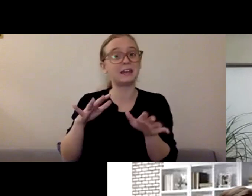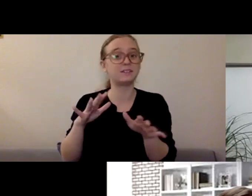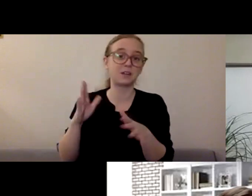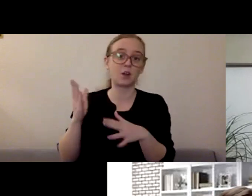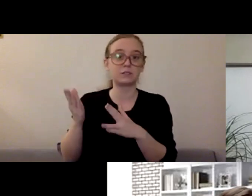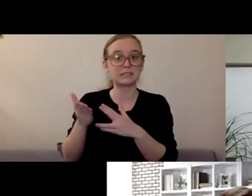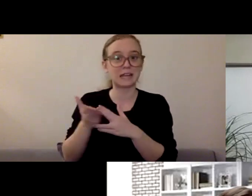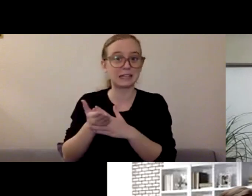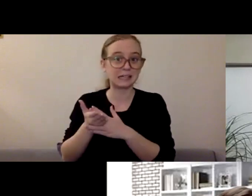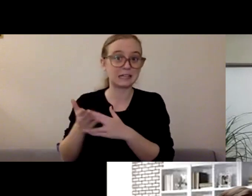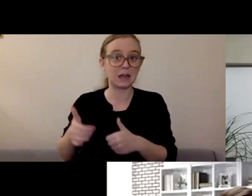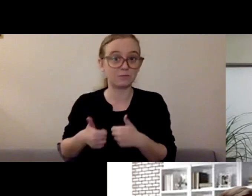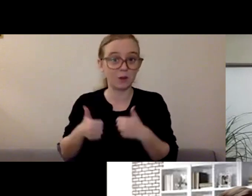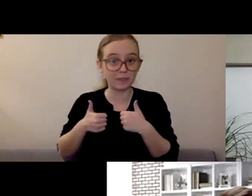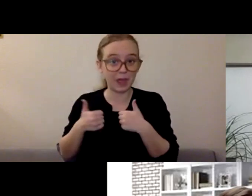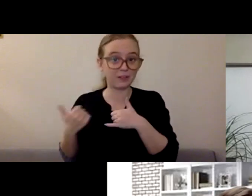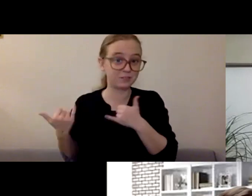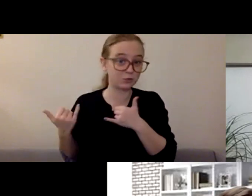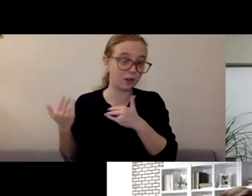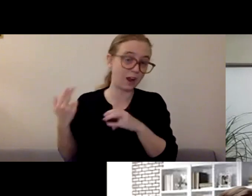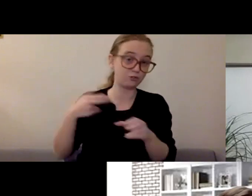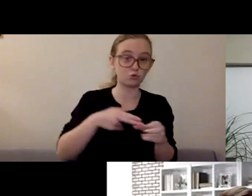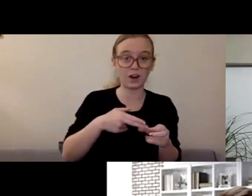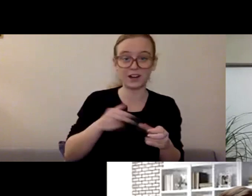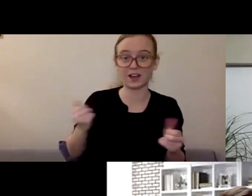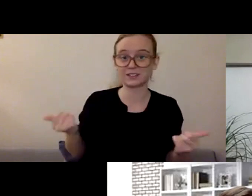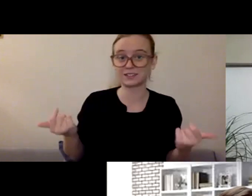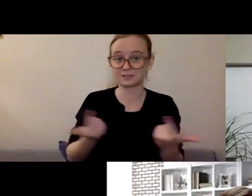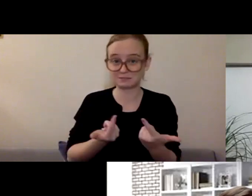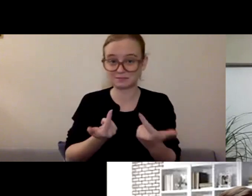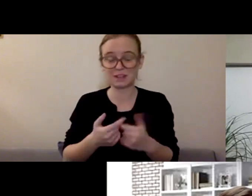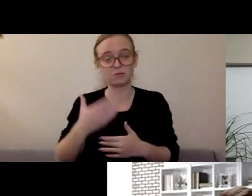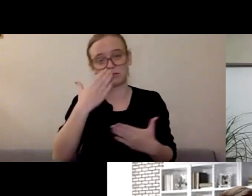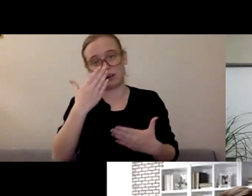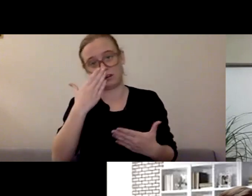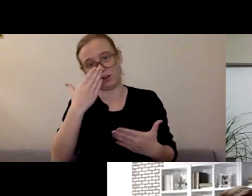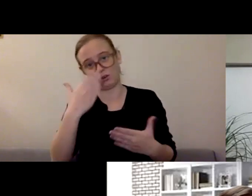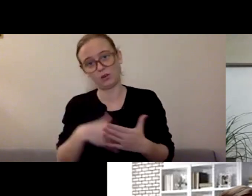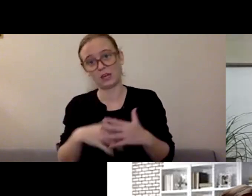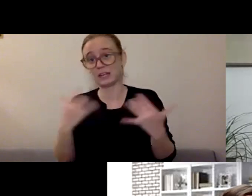We're living in this age right now where we do have so much information at our fingertips, right?